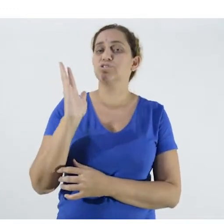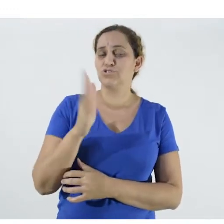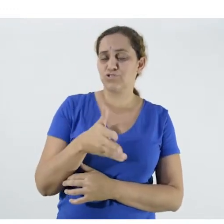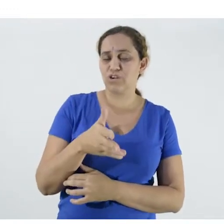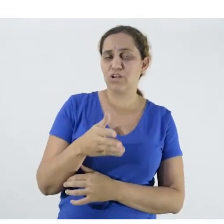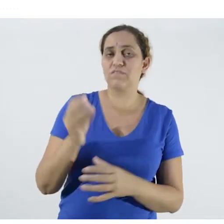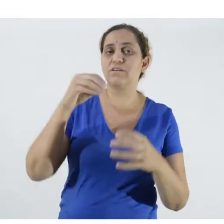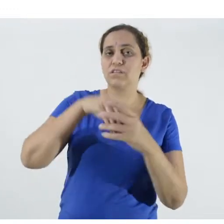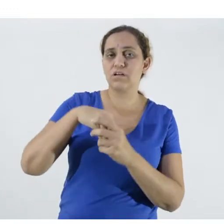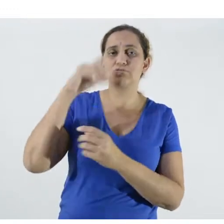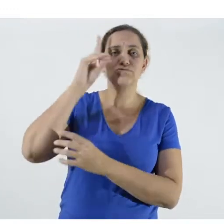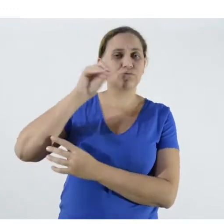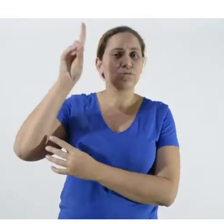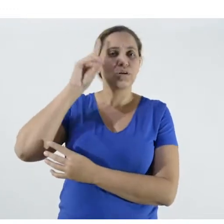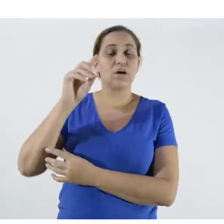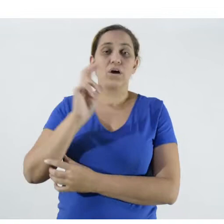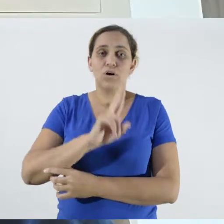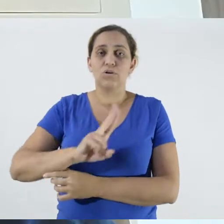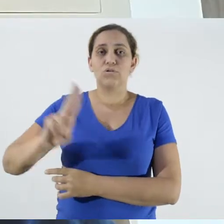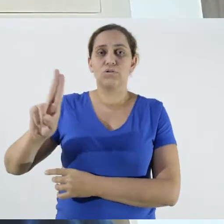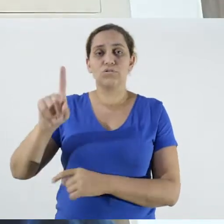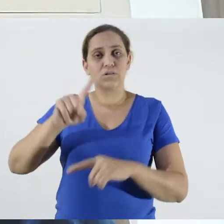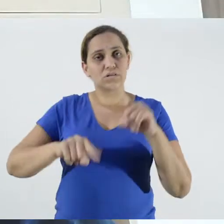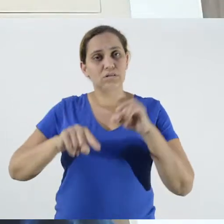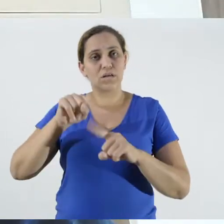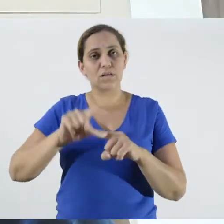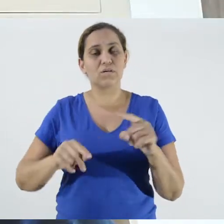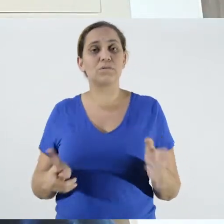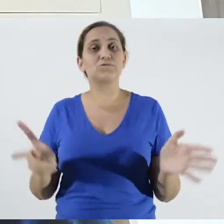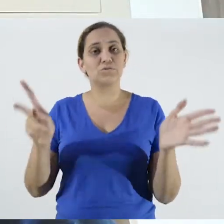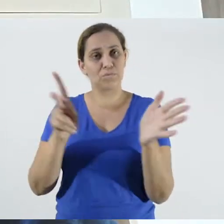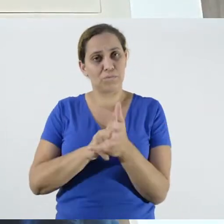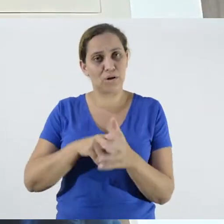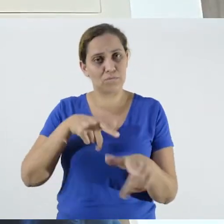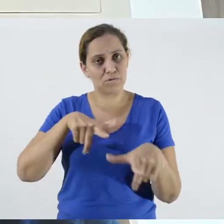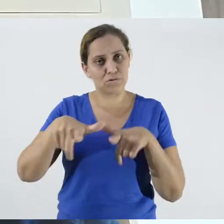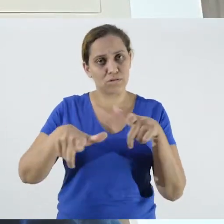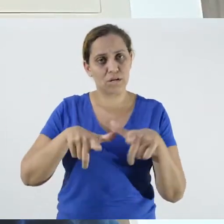of personal protective equipment, showing that now they would have to use other